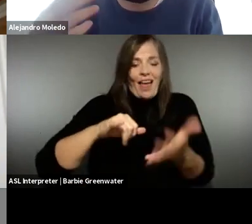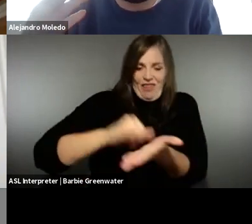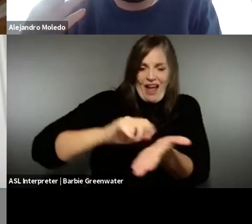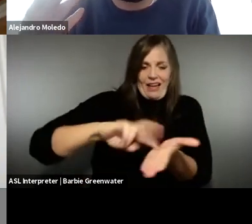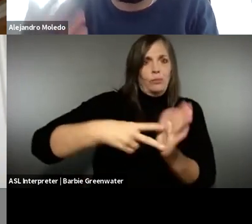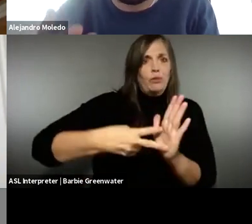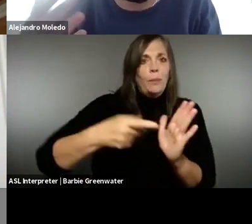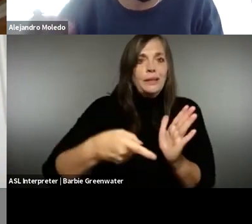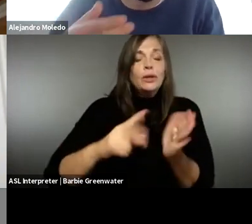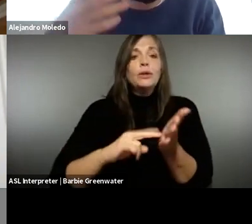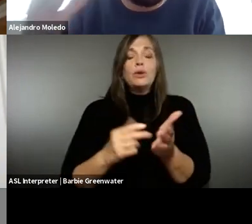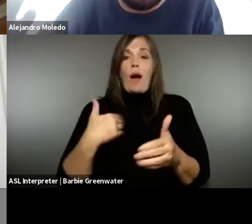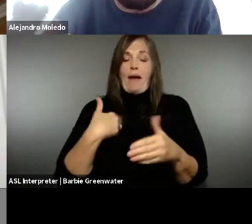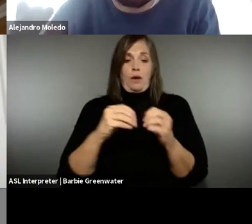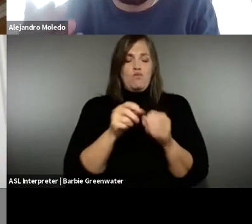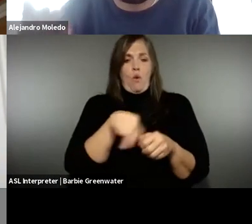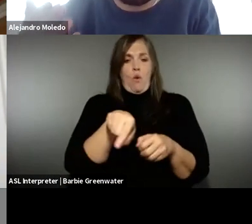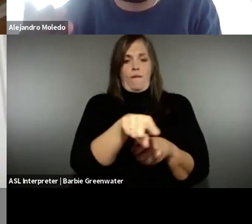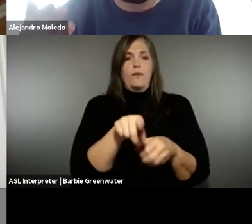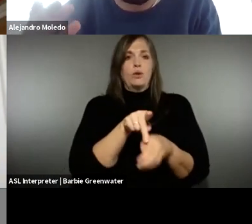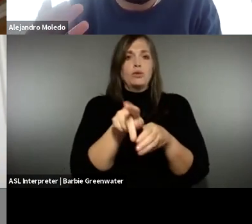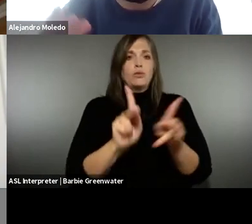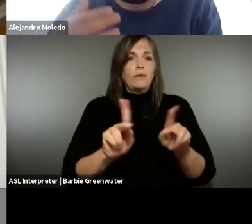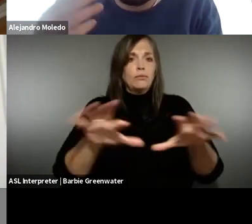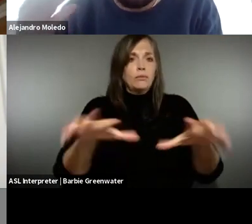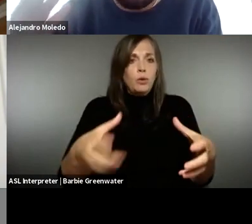, which technologies, and that's the purpose of it. So